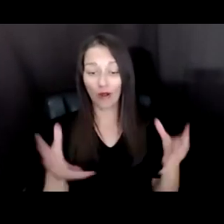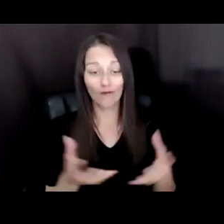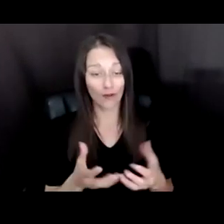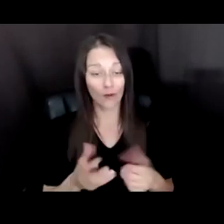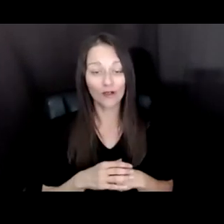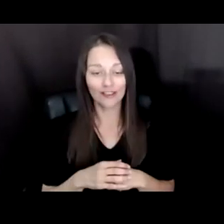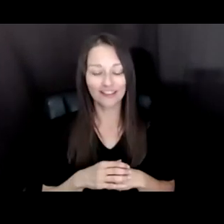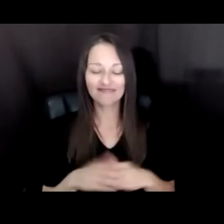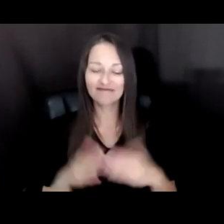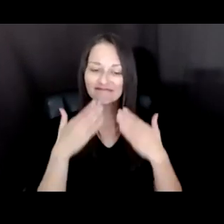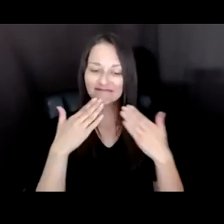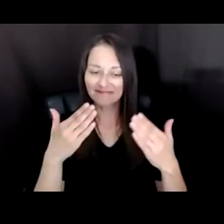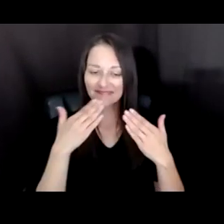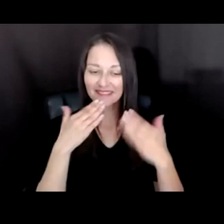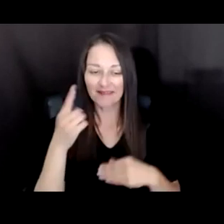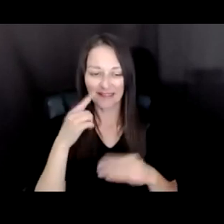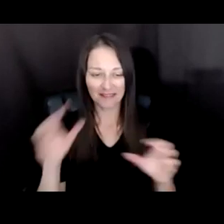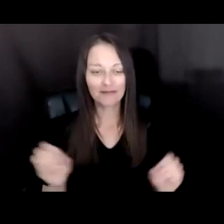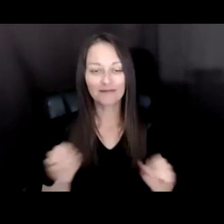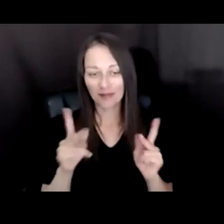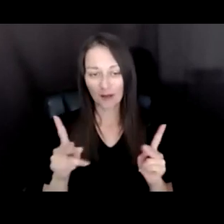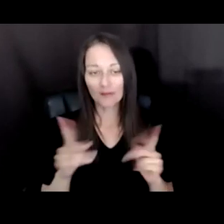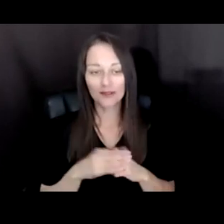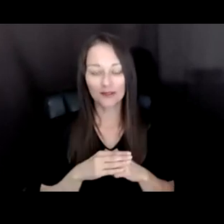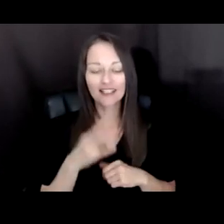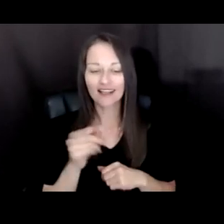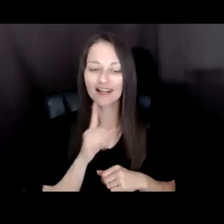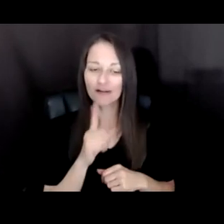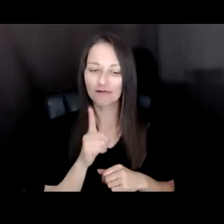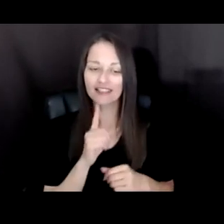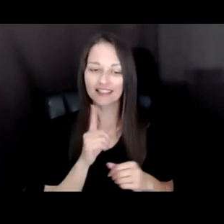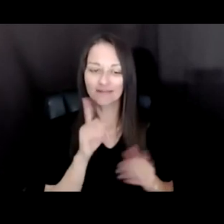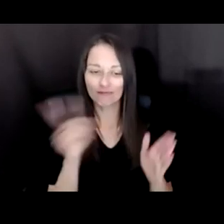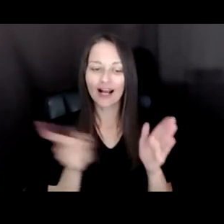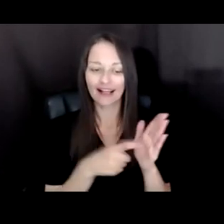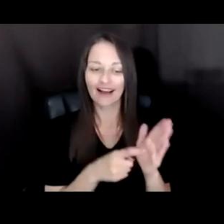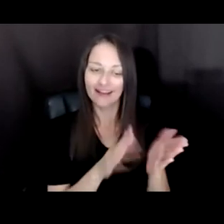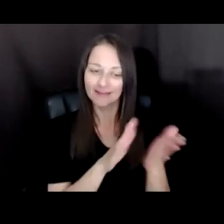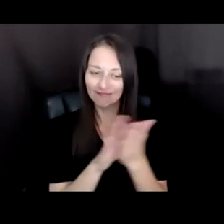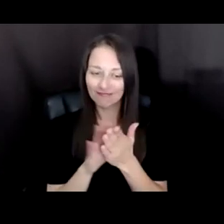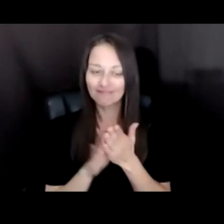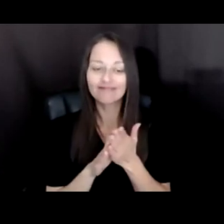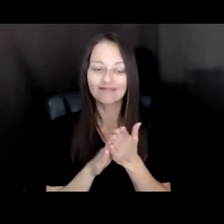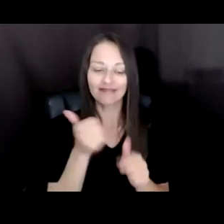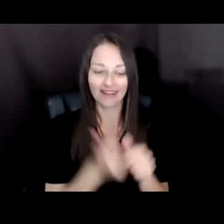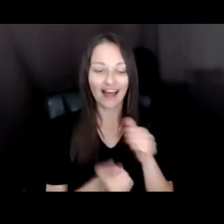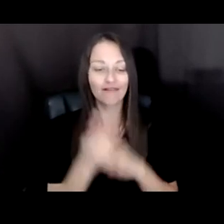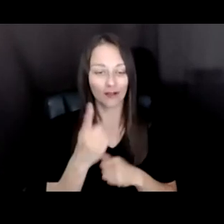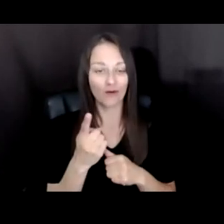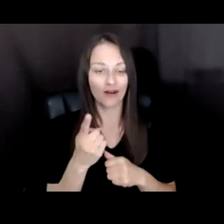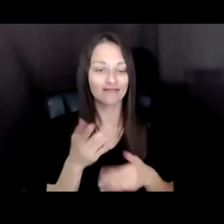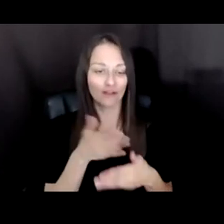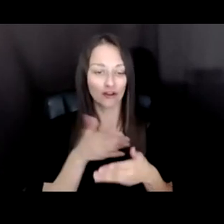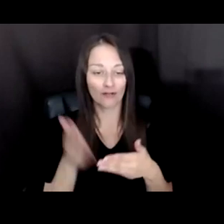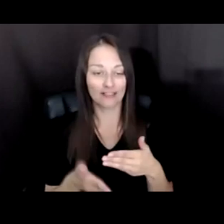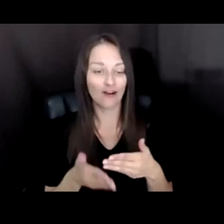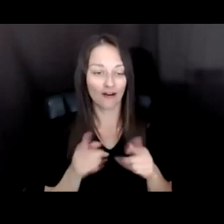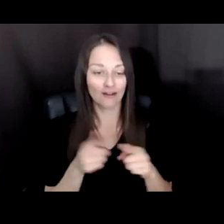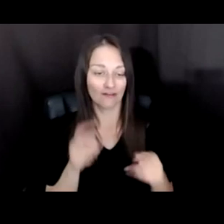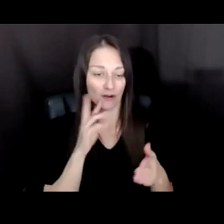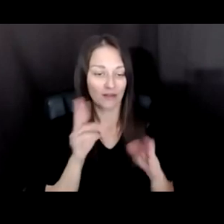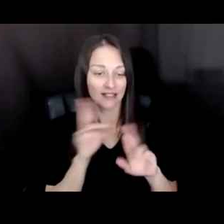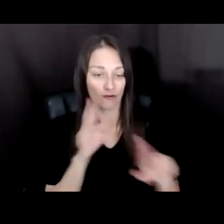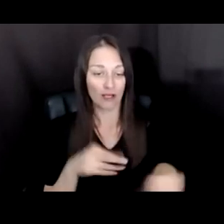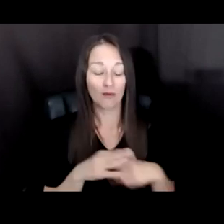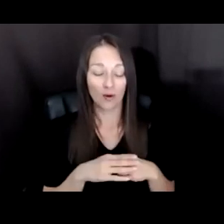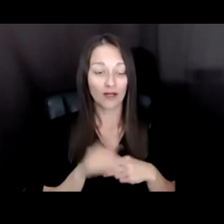OPPORTUNITY AND COMMEND EVERYONE ON THE RESULTS OF THIS REPORT THAT REALLY EXCEEDED EXPECTATIONS